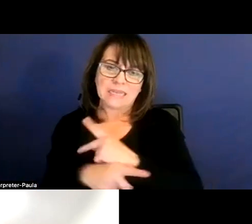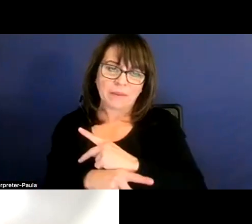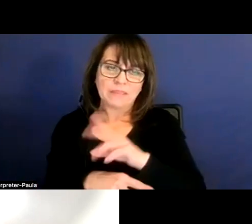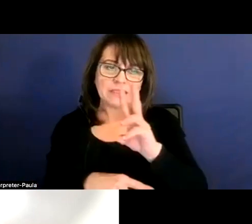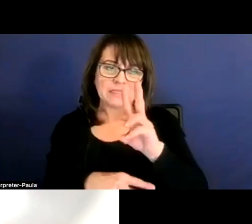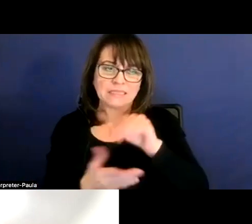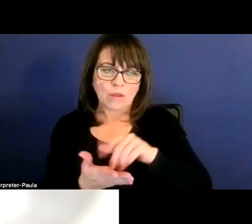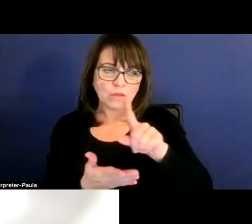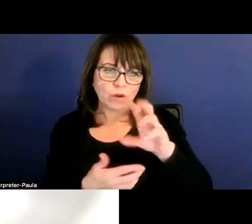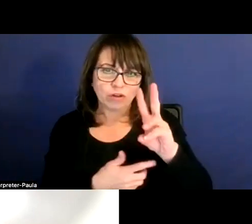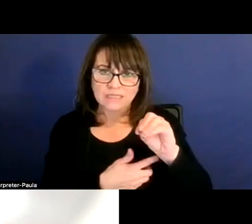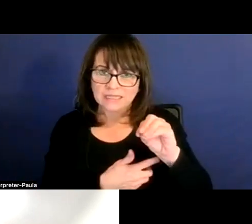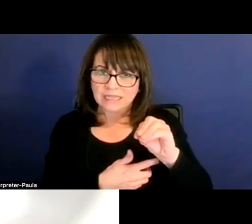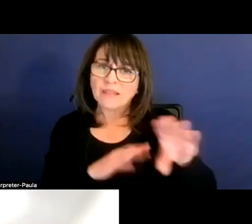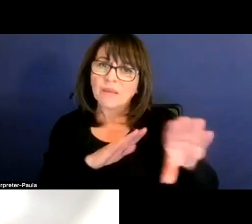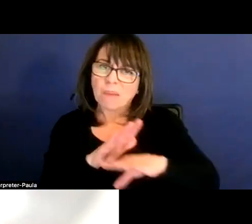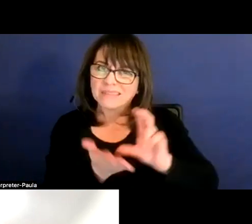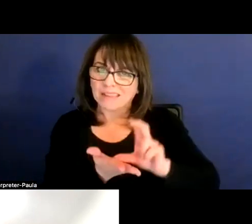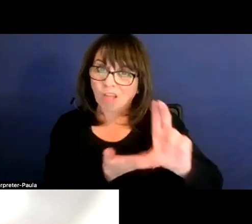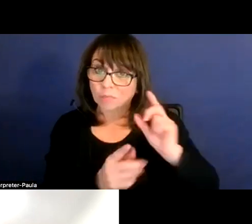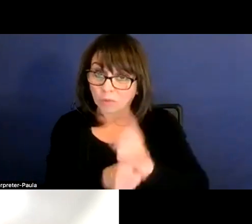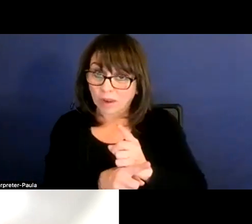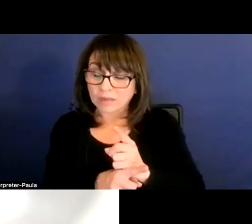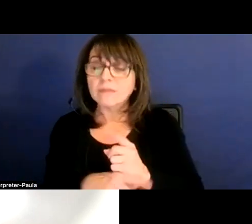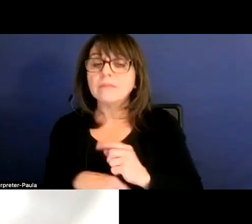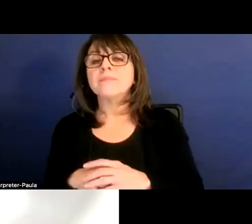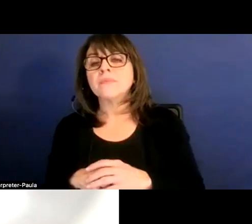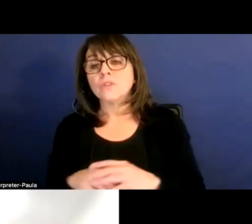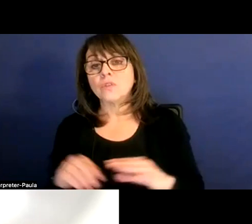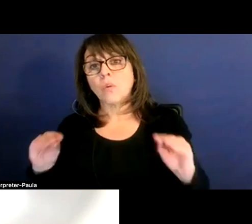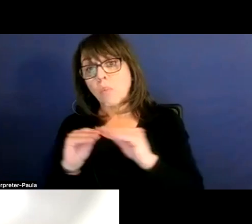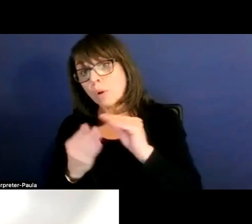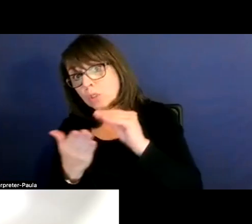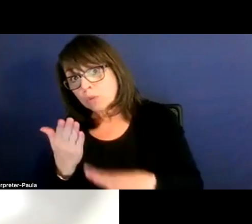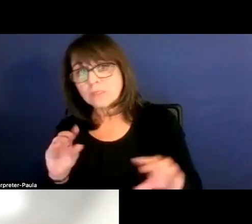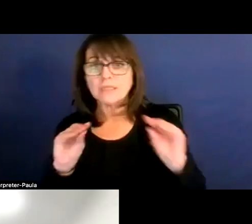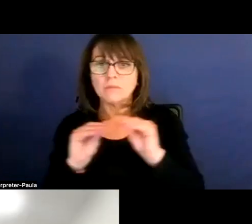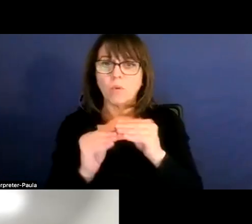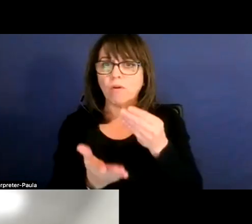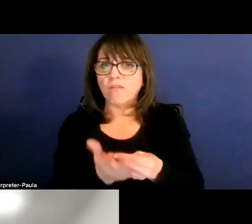which is the basic allotment. So more students, it's more funds for our students, and for our staff,